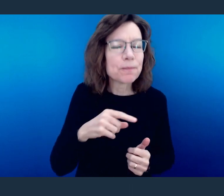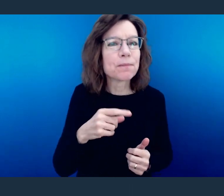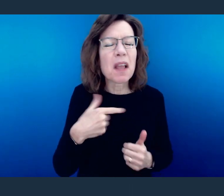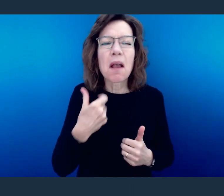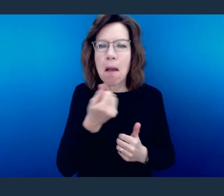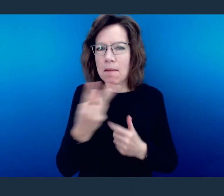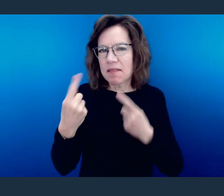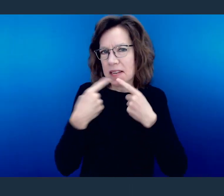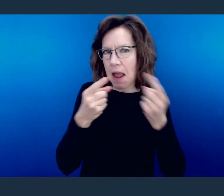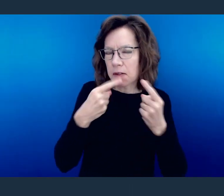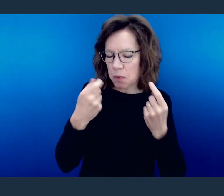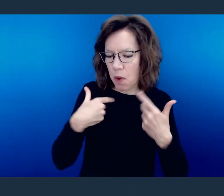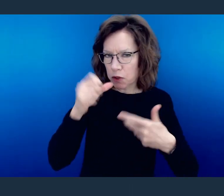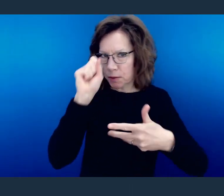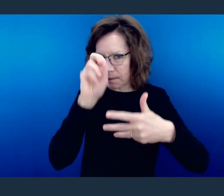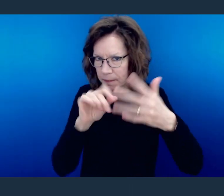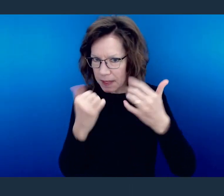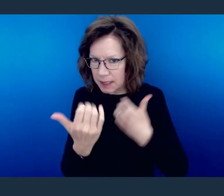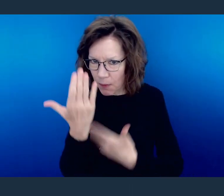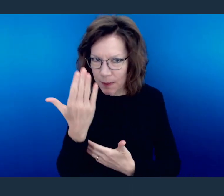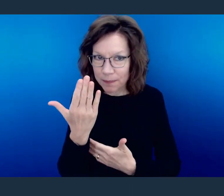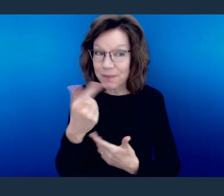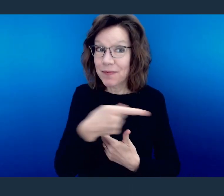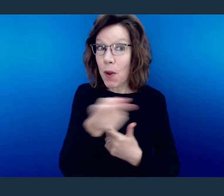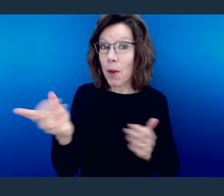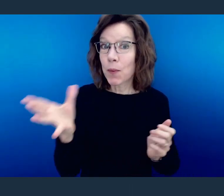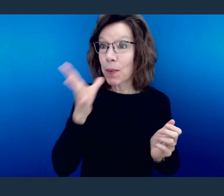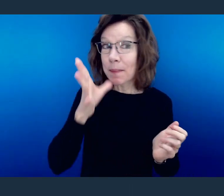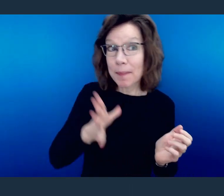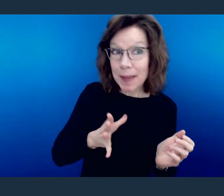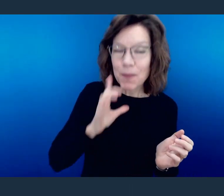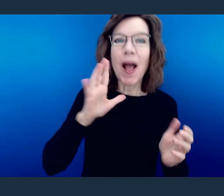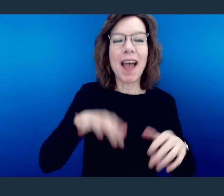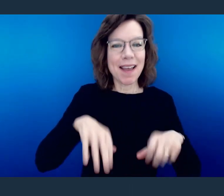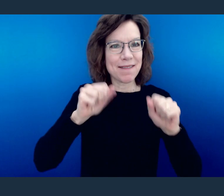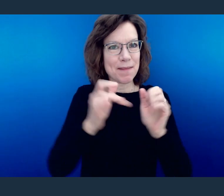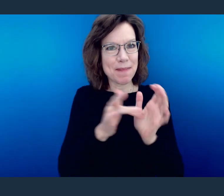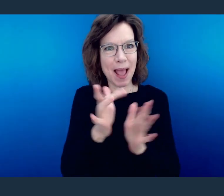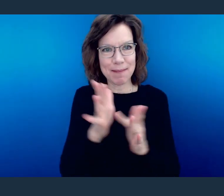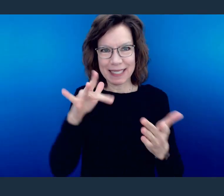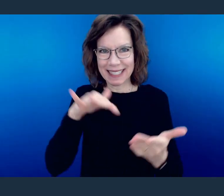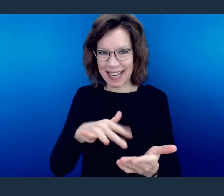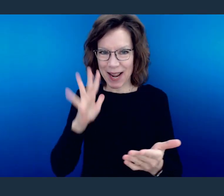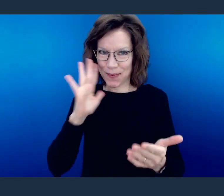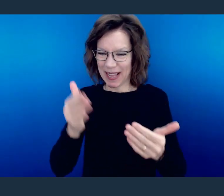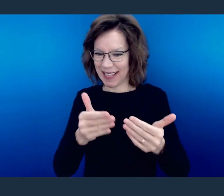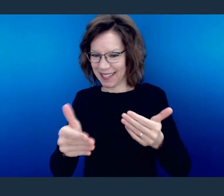I do have a few announcements for us this morning. Ladies, we have a Bible study coming up.